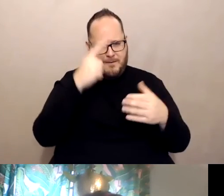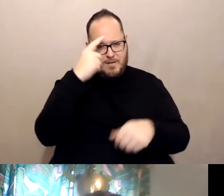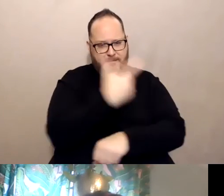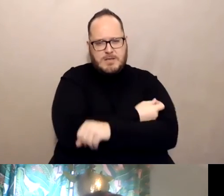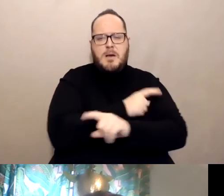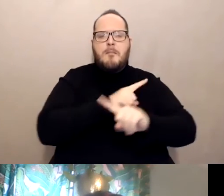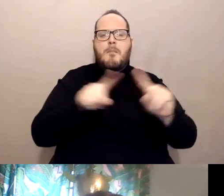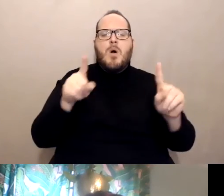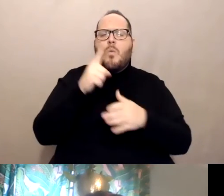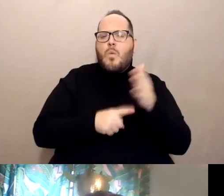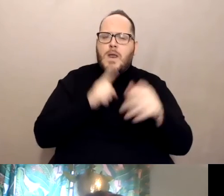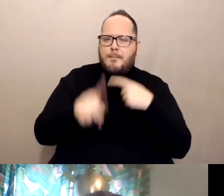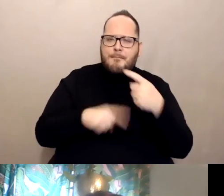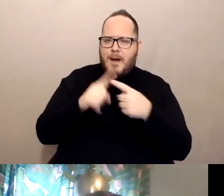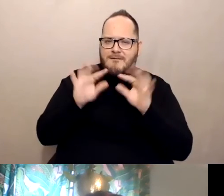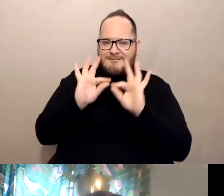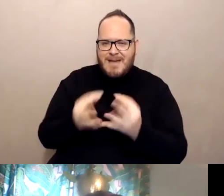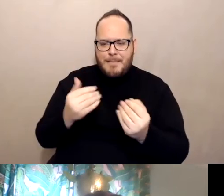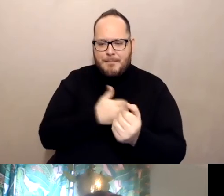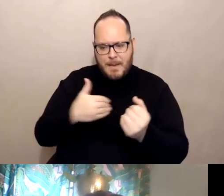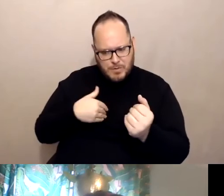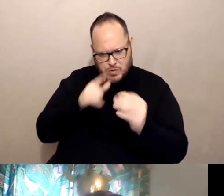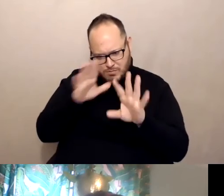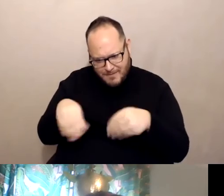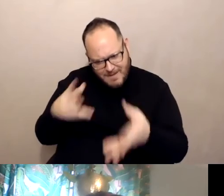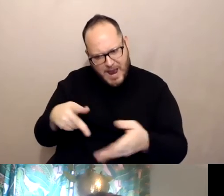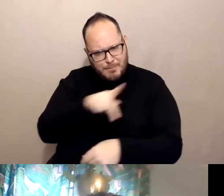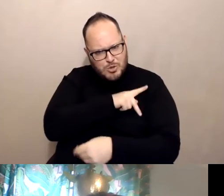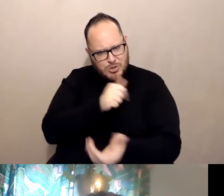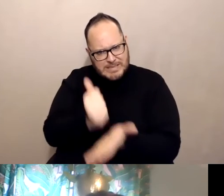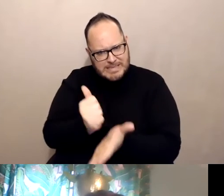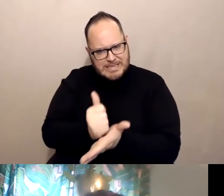who provide personal assistance and care services for free?